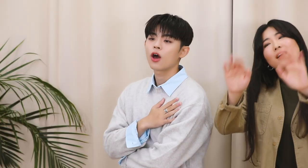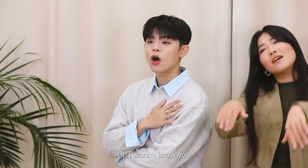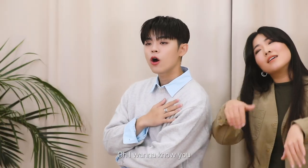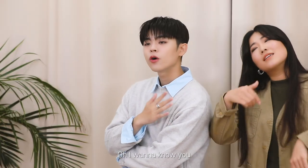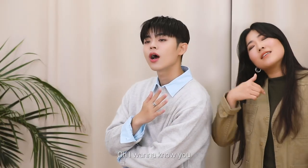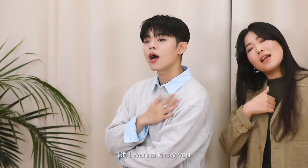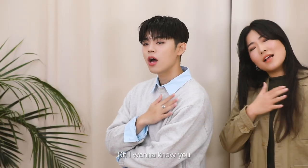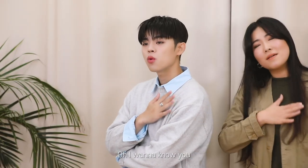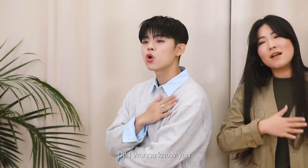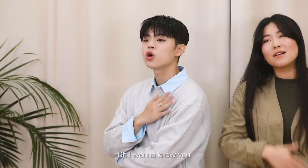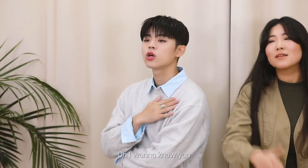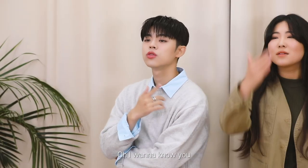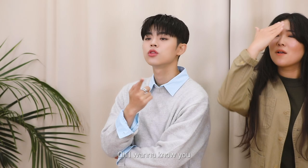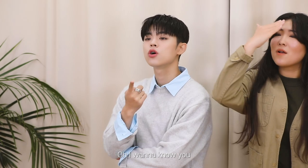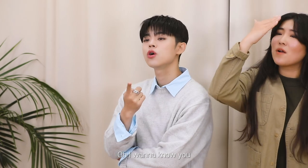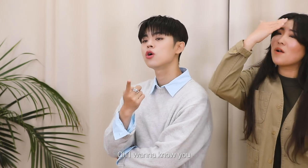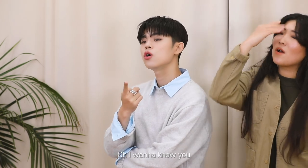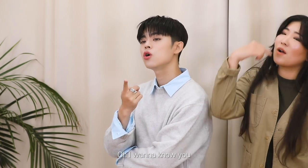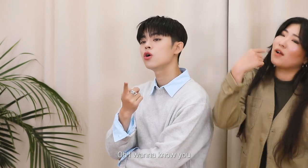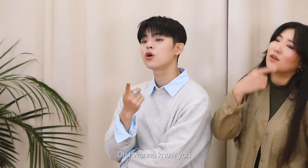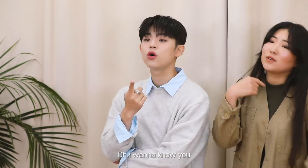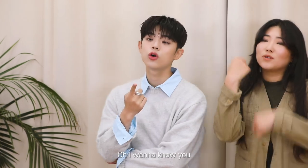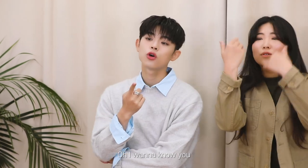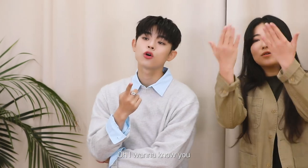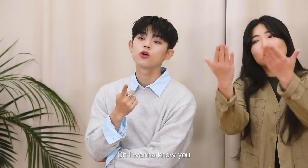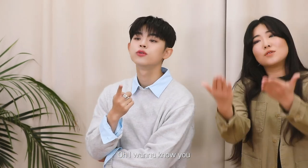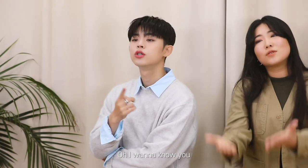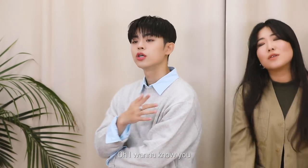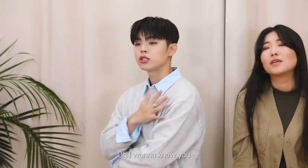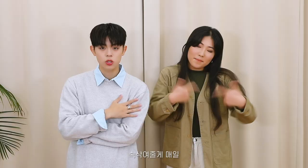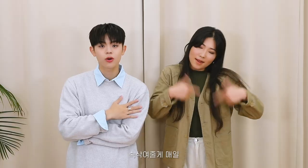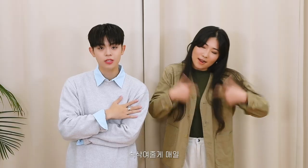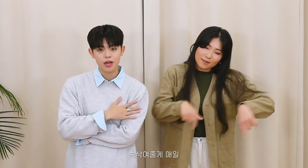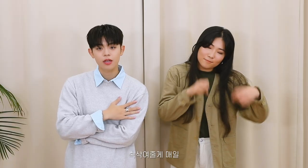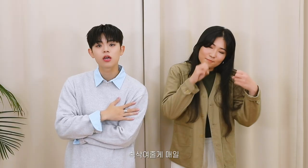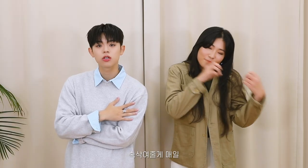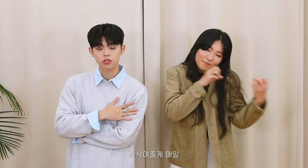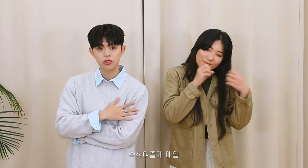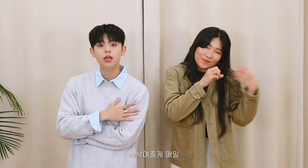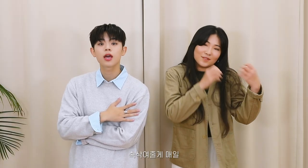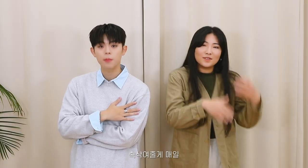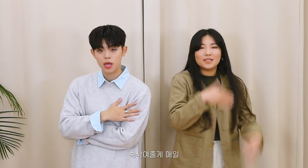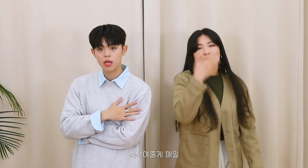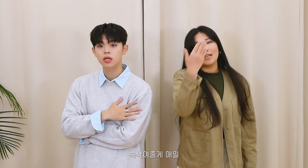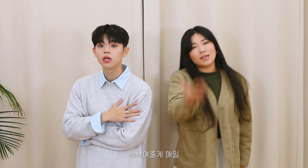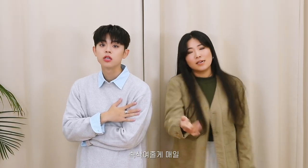Oh I wanna know you I'll whisper to you every day